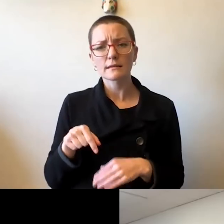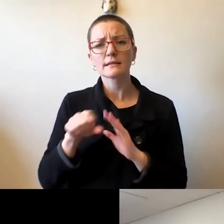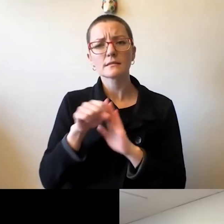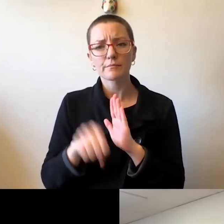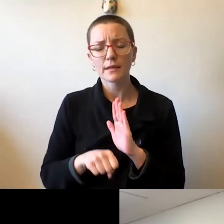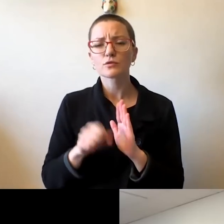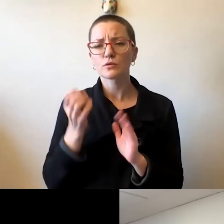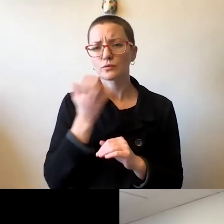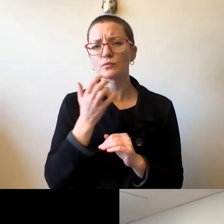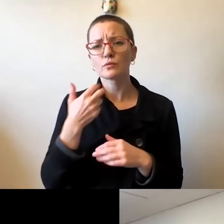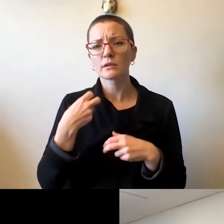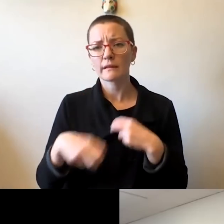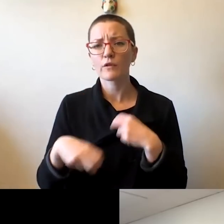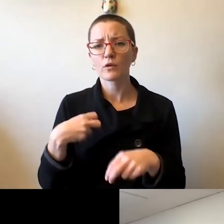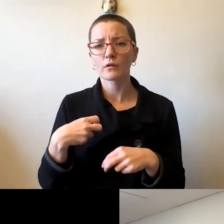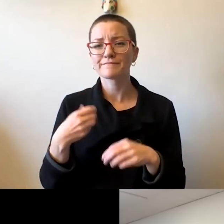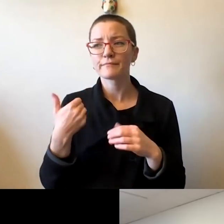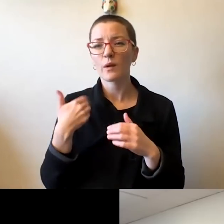There's no roadmap, there's a lot of anxiety,